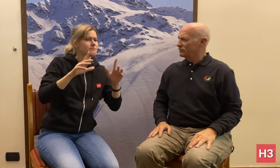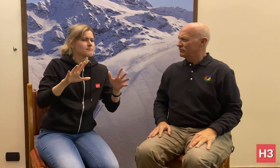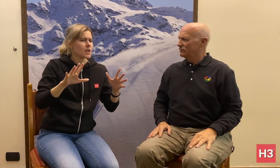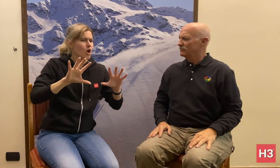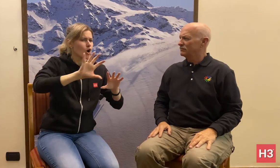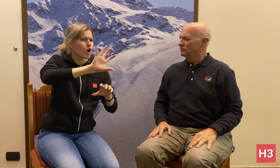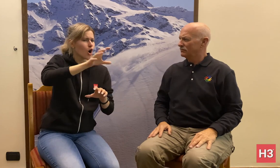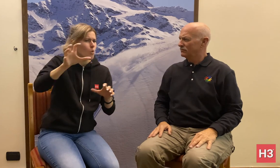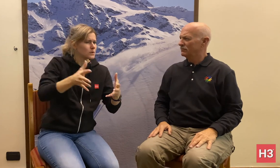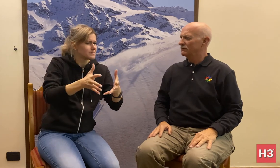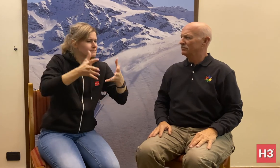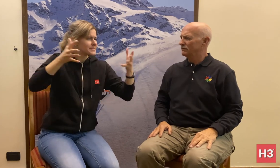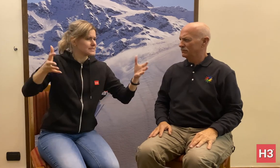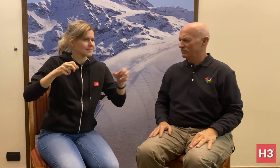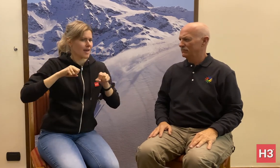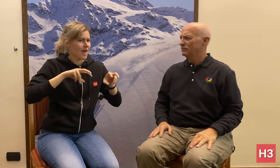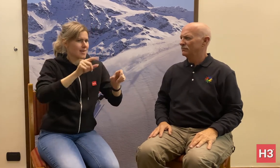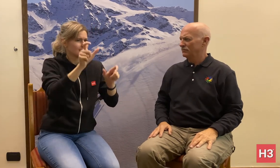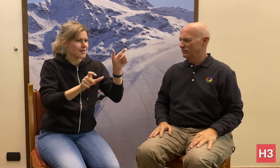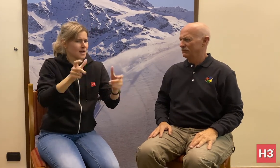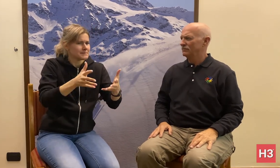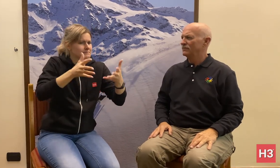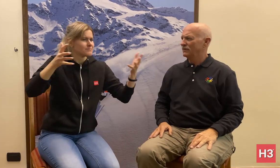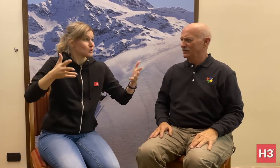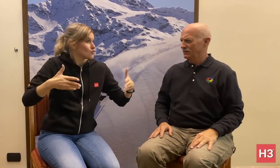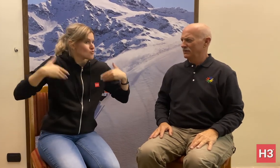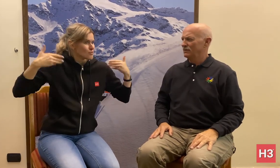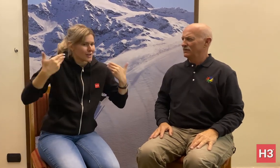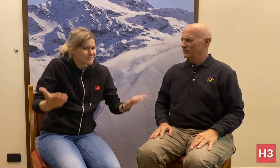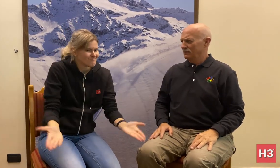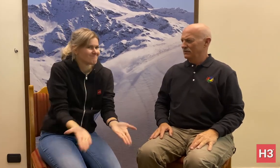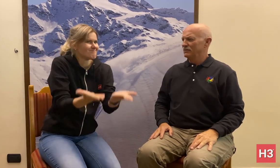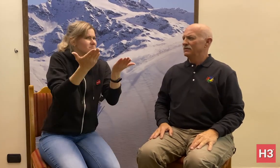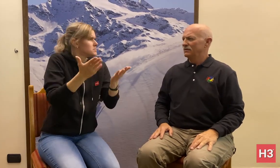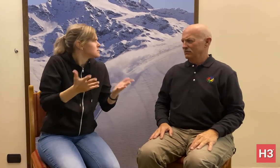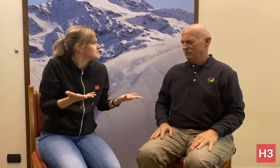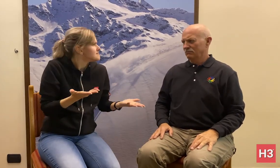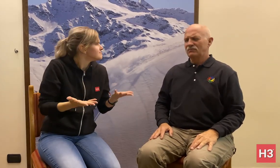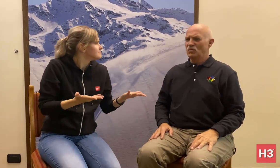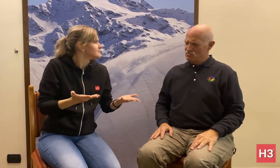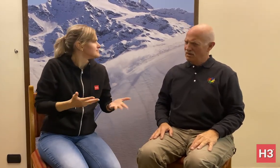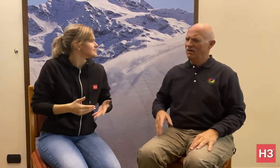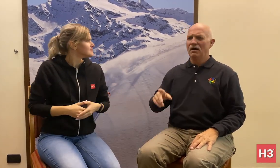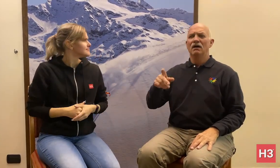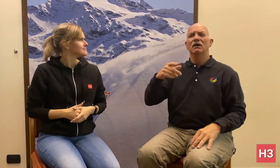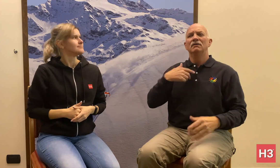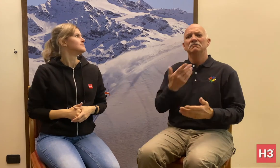[Vera]: What more could be done to expand alpine skiing?